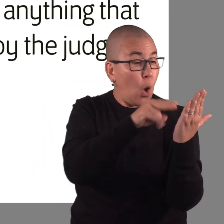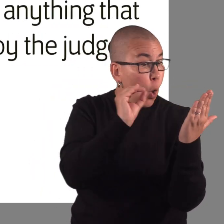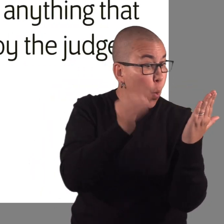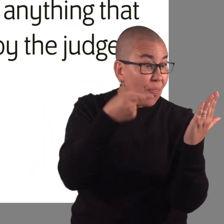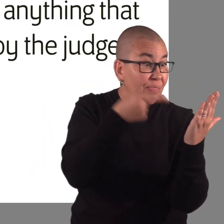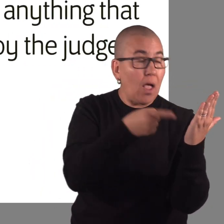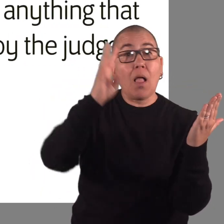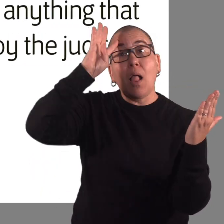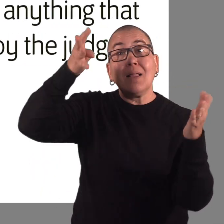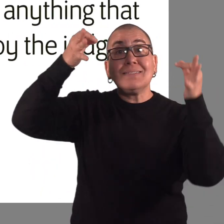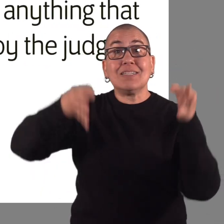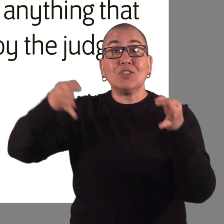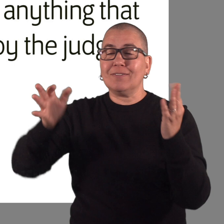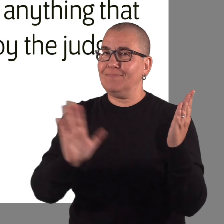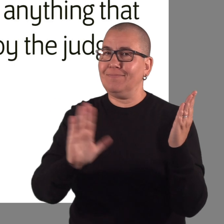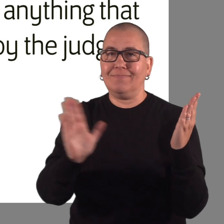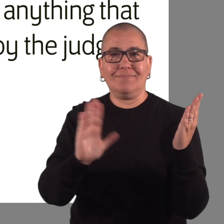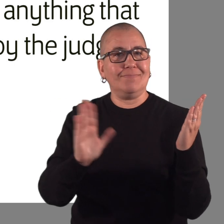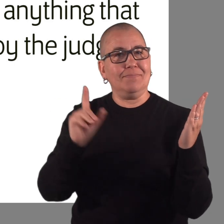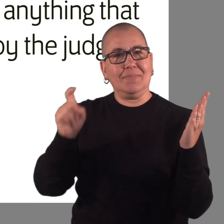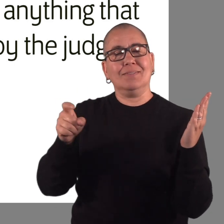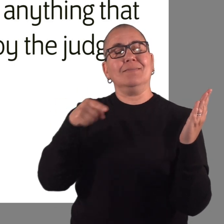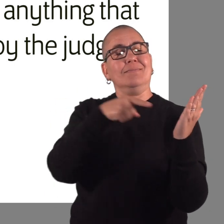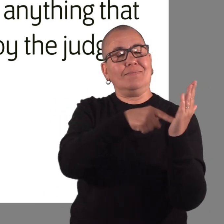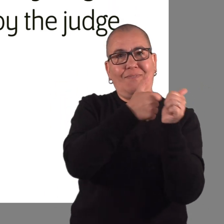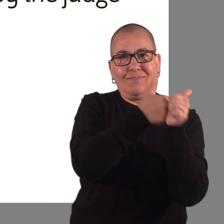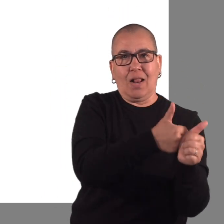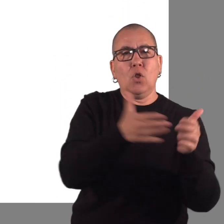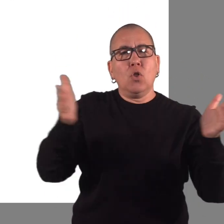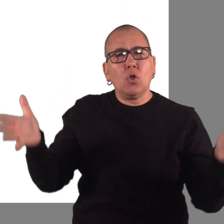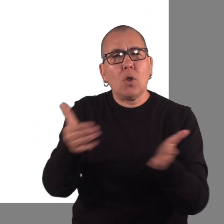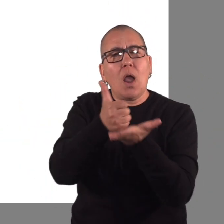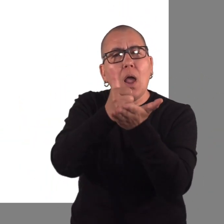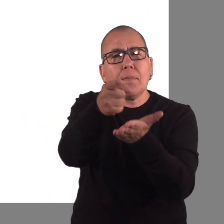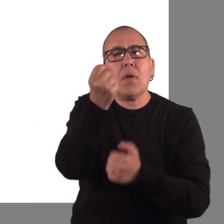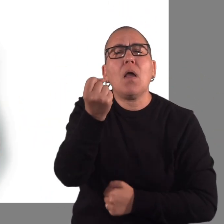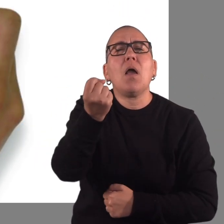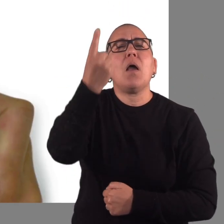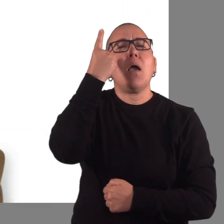falls outside the powers granted by the judge. And they’re encouraged to help you understand